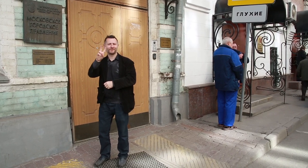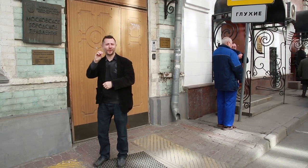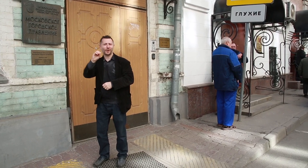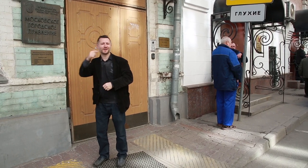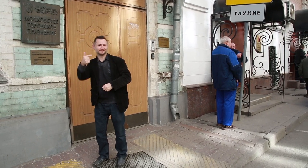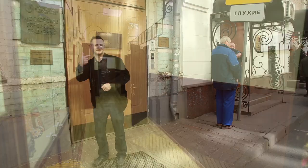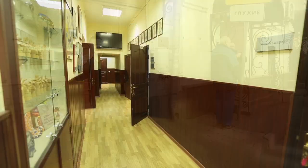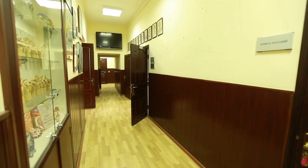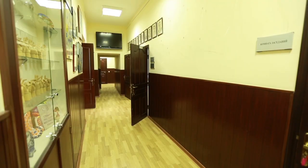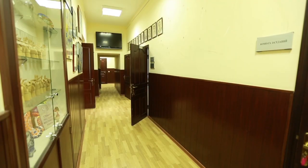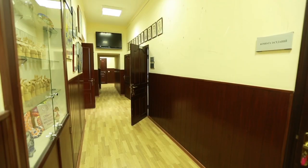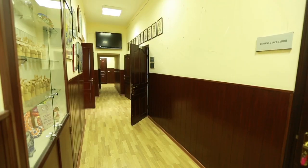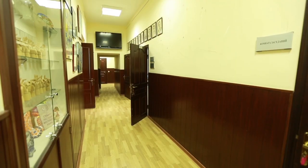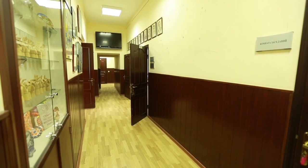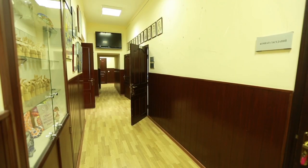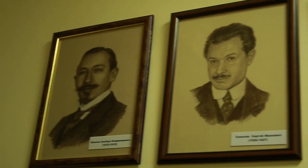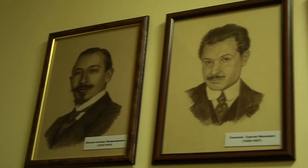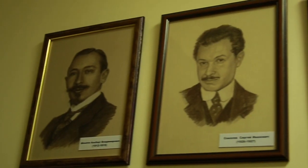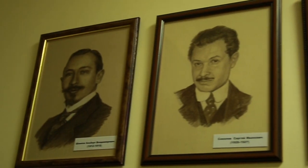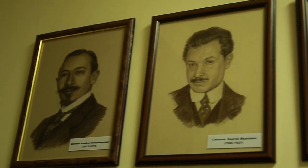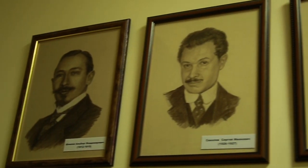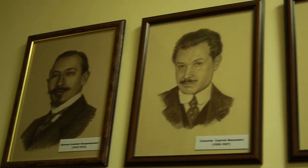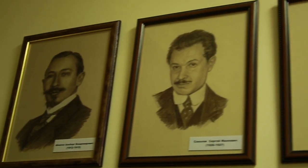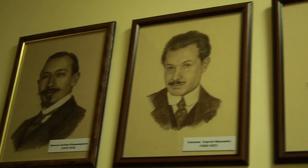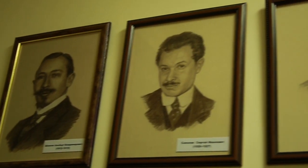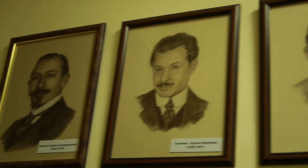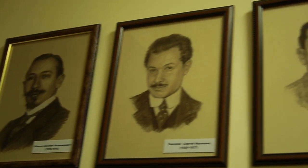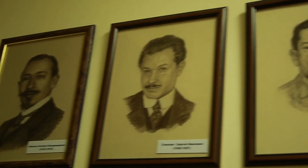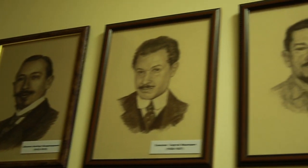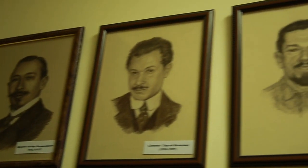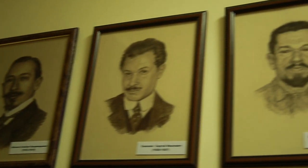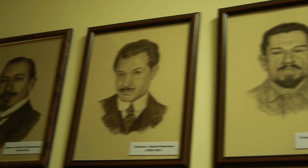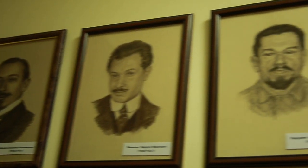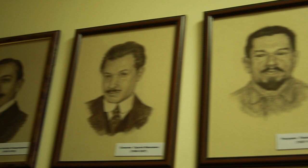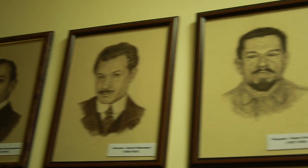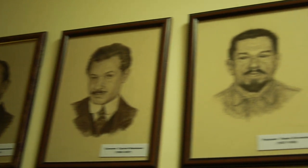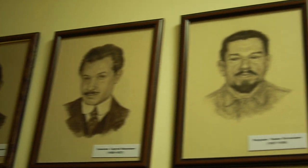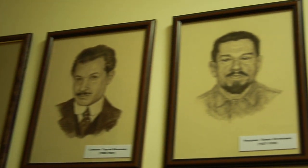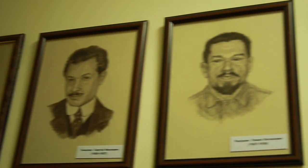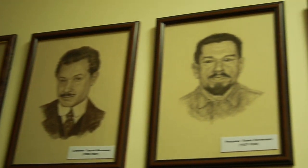for short.